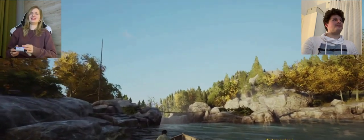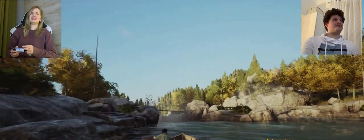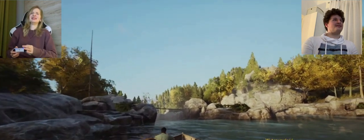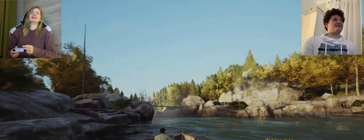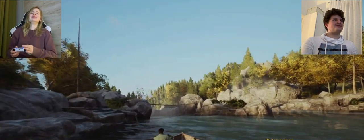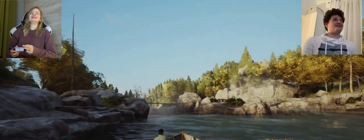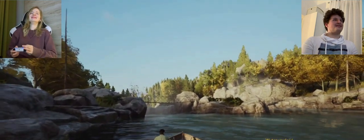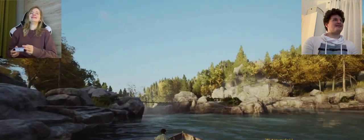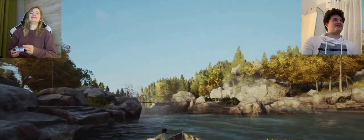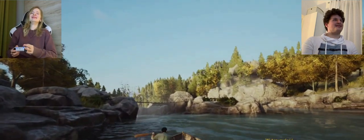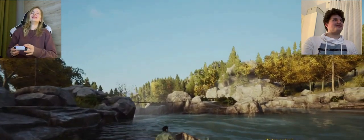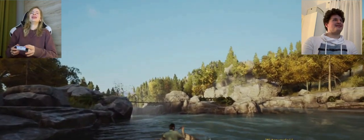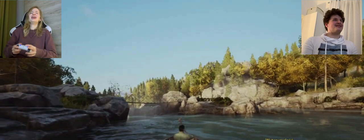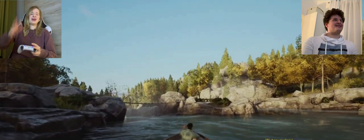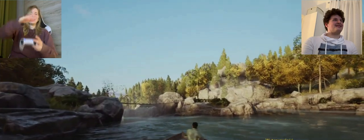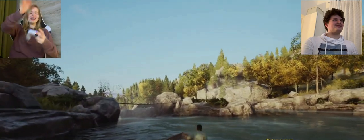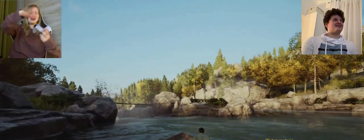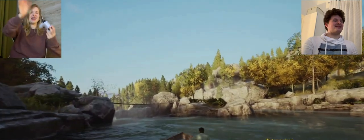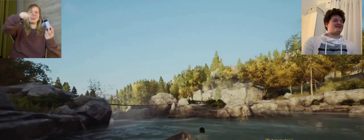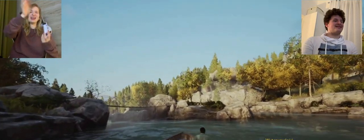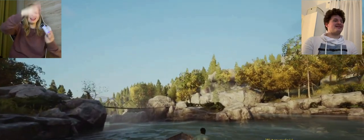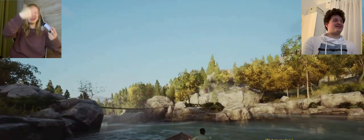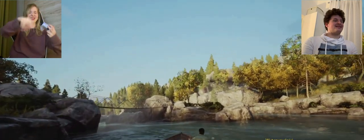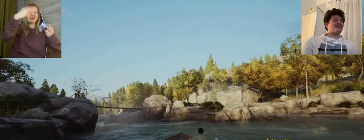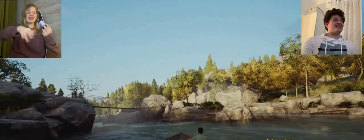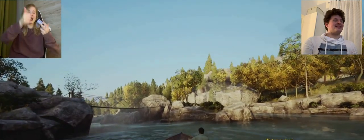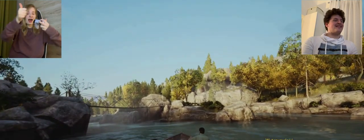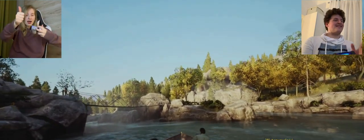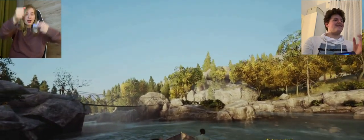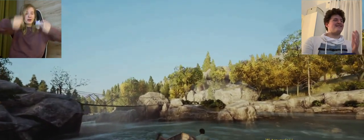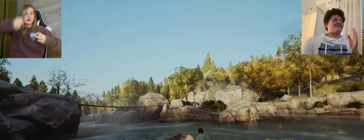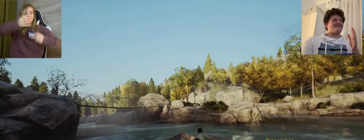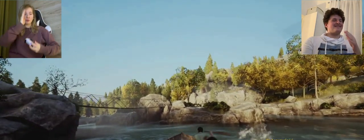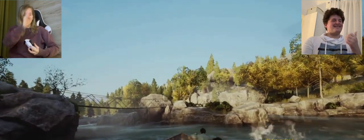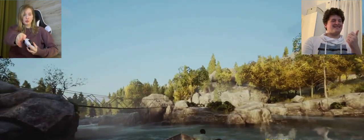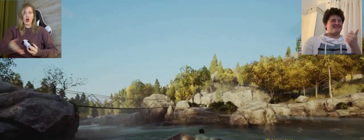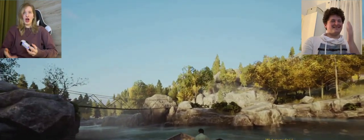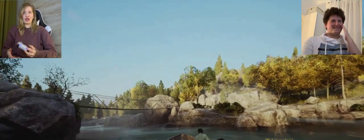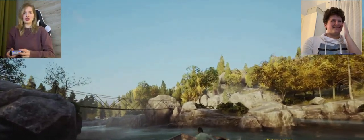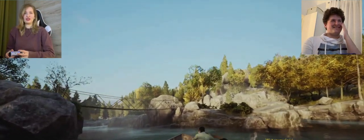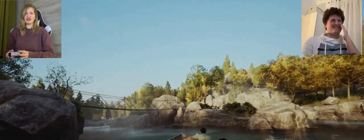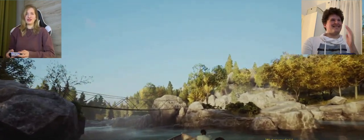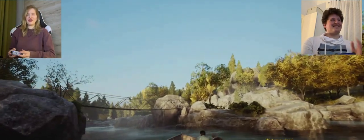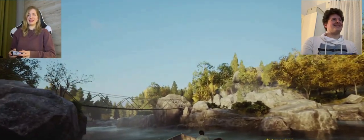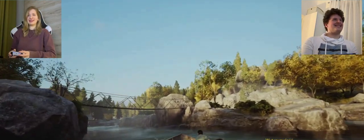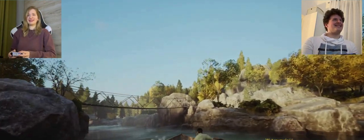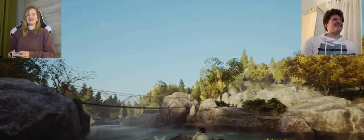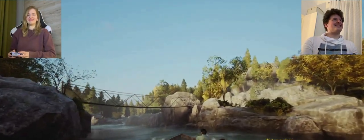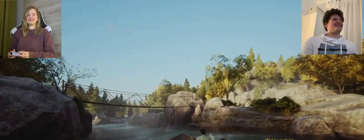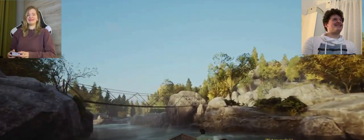K: Take it Adrian! K: you stand on the left and I stand on the right, so let's go straight, not left or right